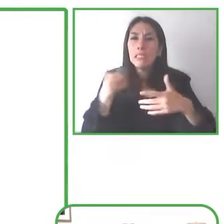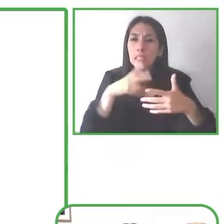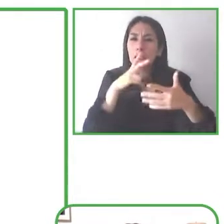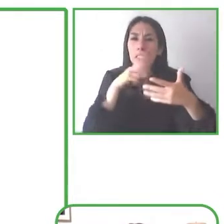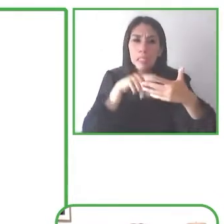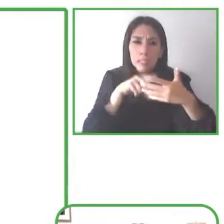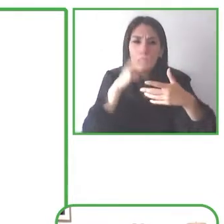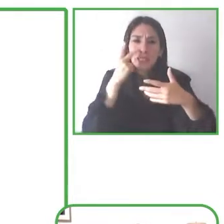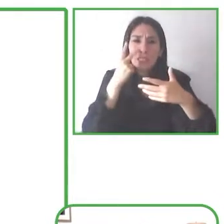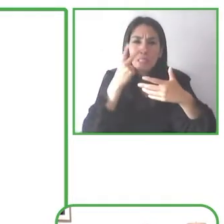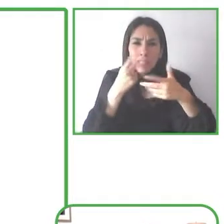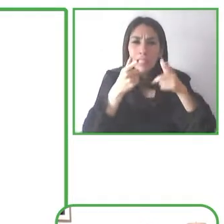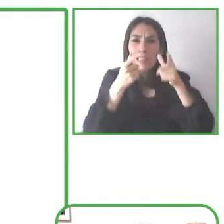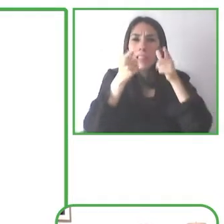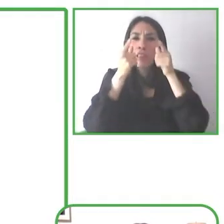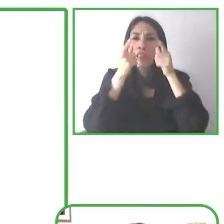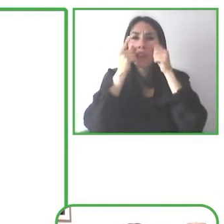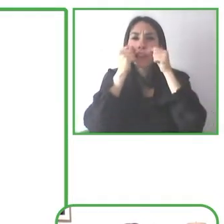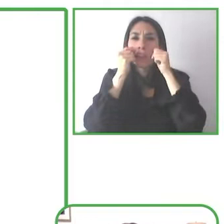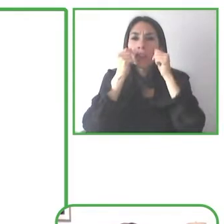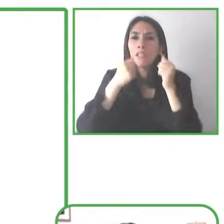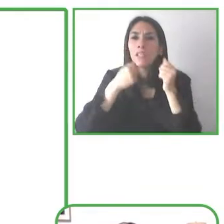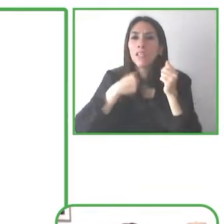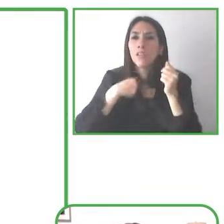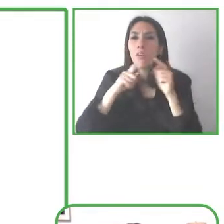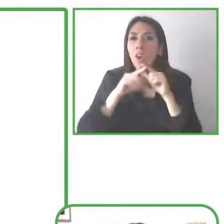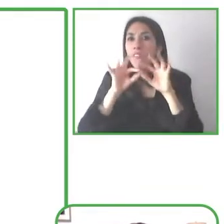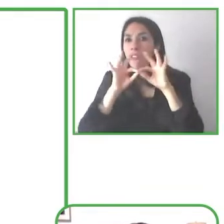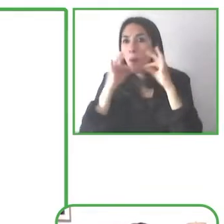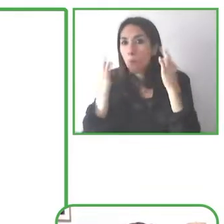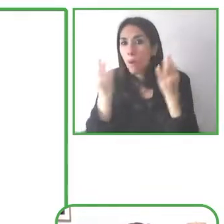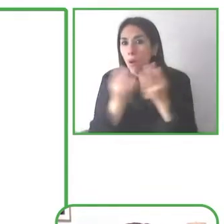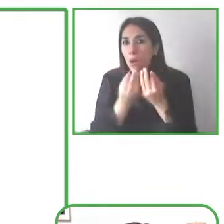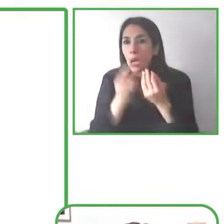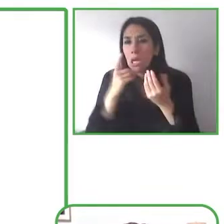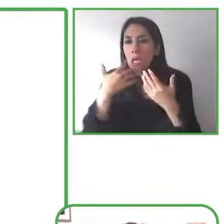best support me they didn't know how to create accessible